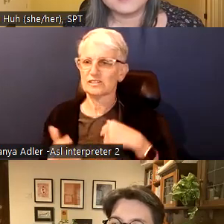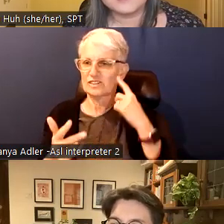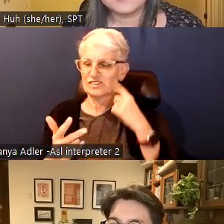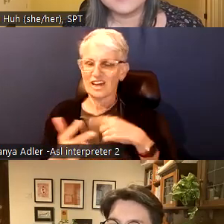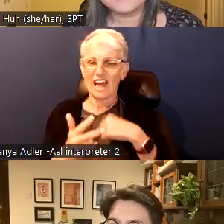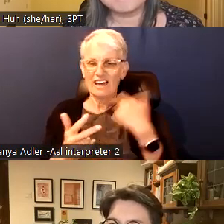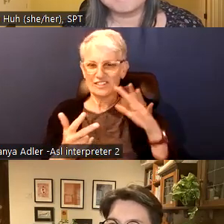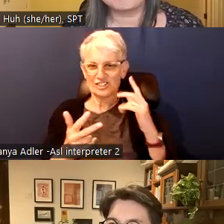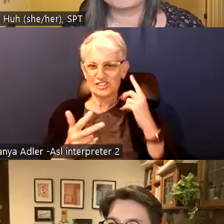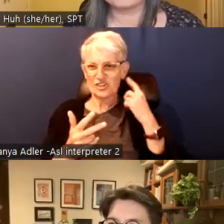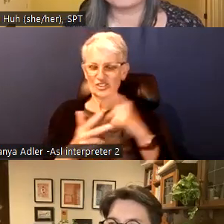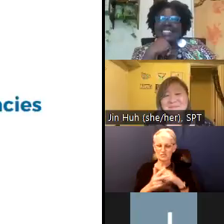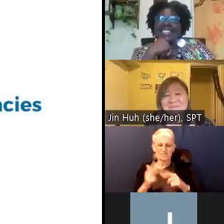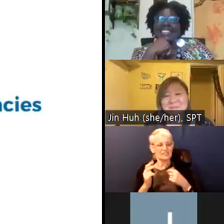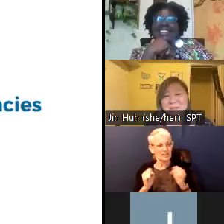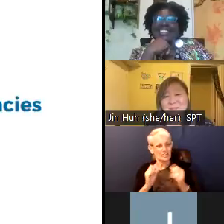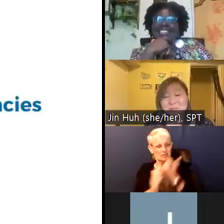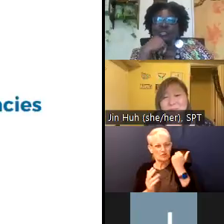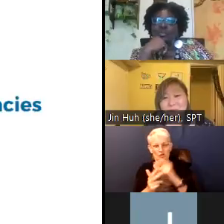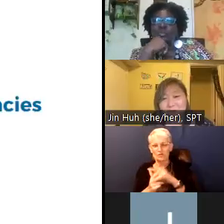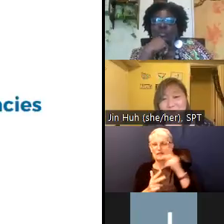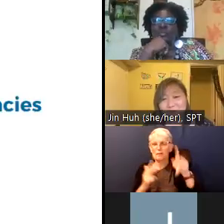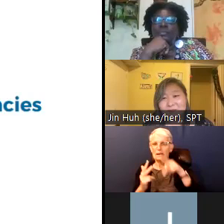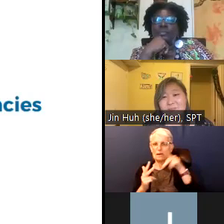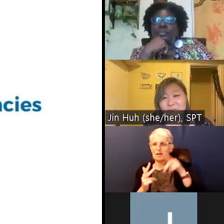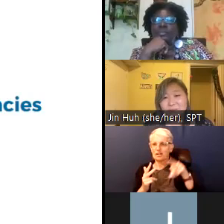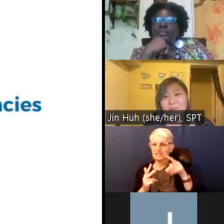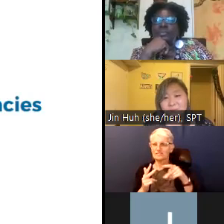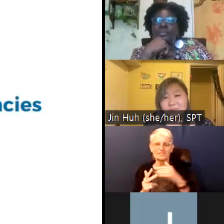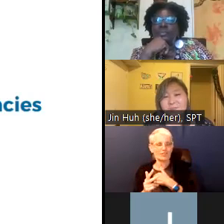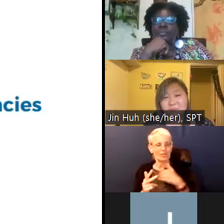to different issues and are asking candidates to commit to their platforms.